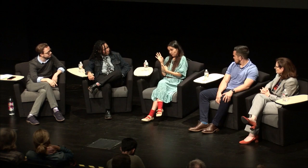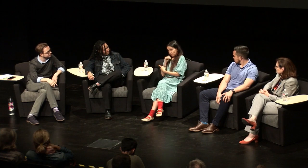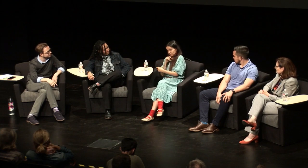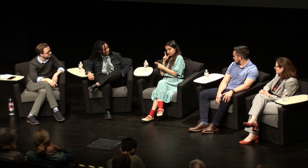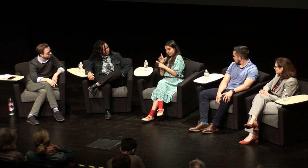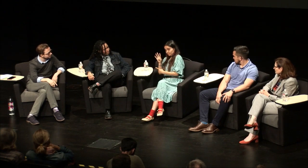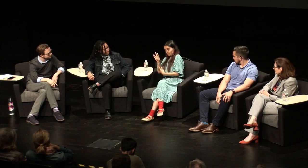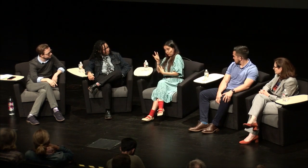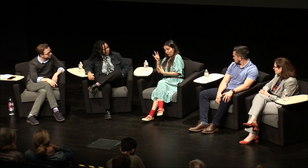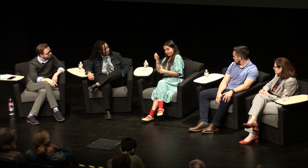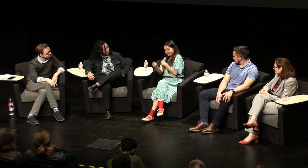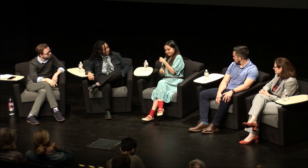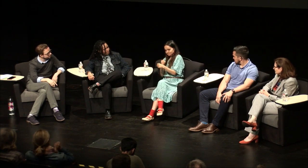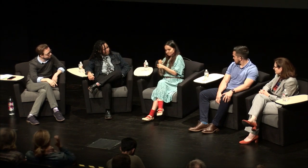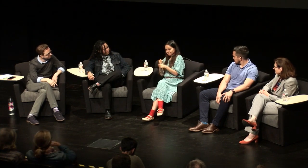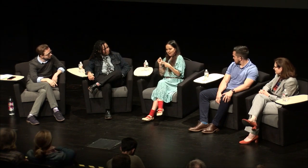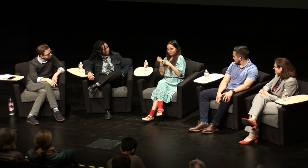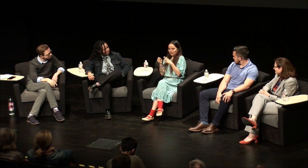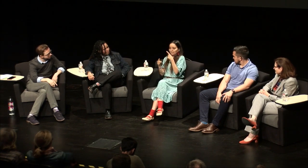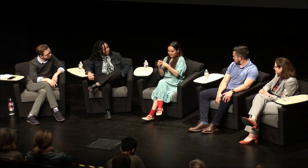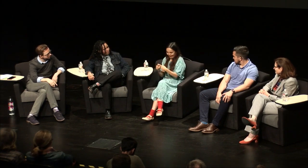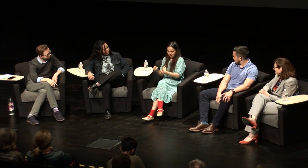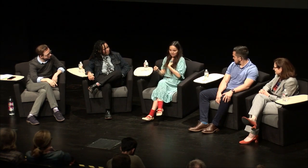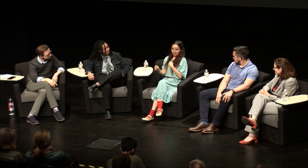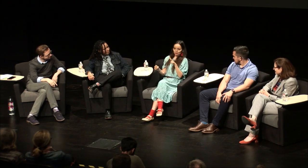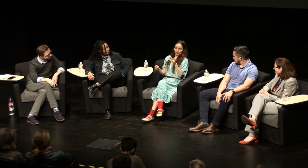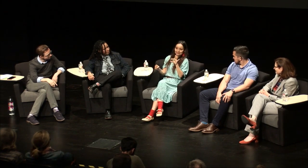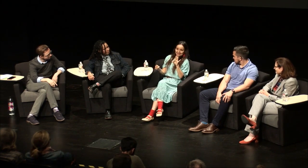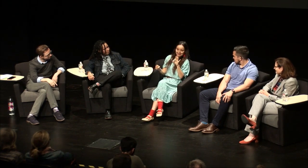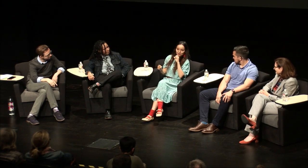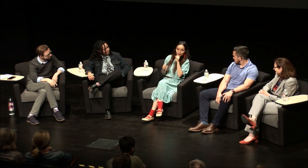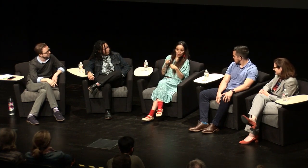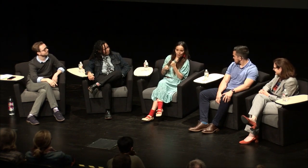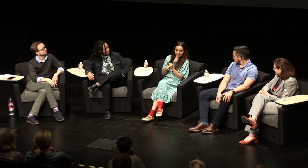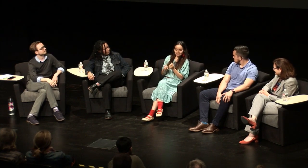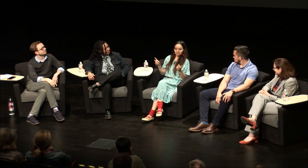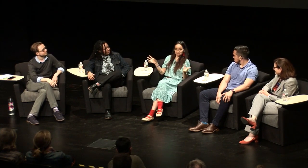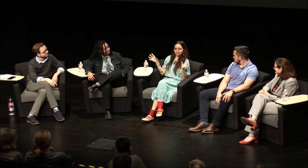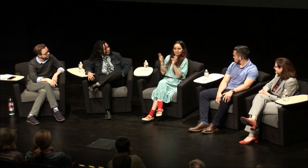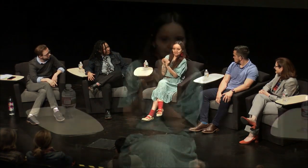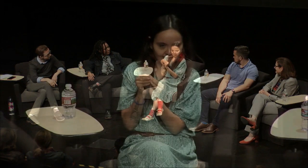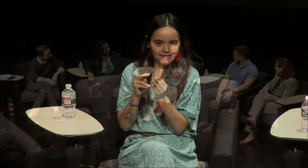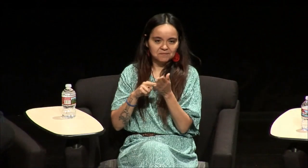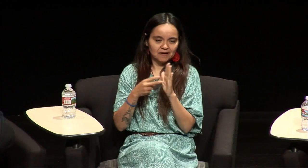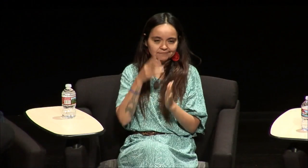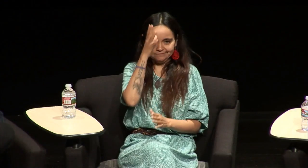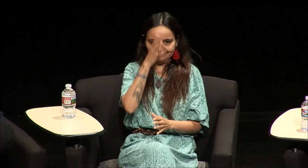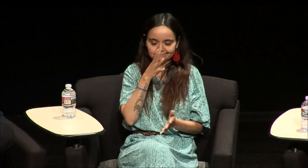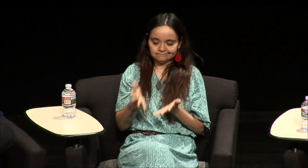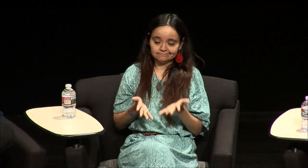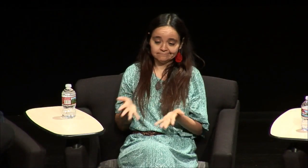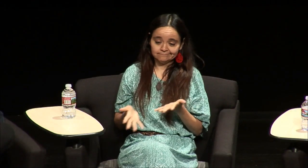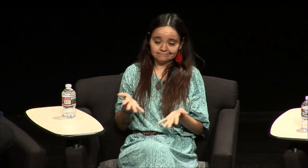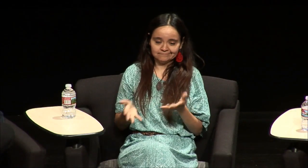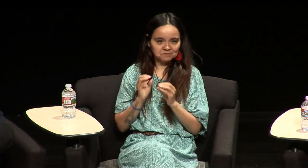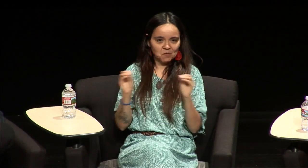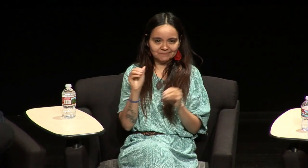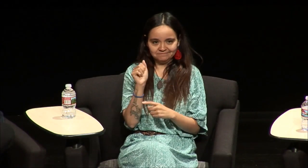say let's see she's 47 years old I'm 39 years old so for all those years my